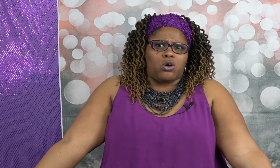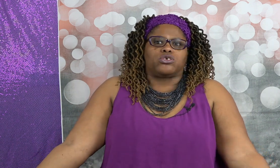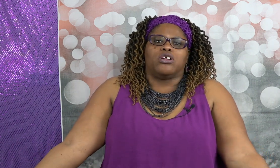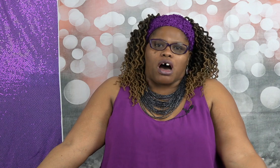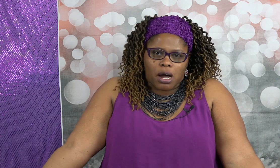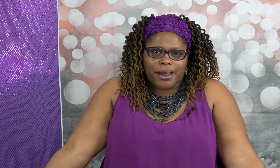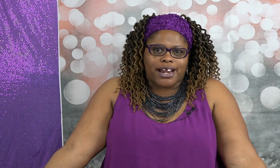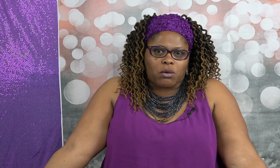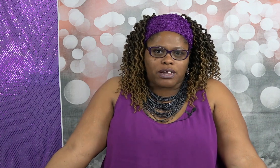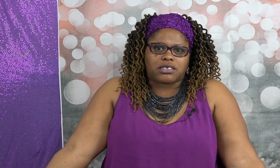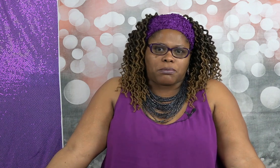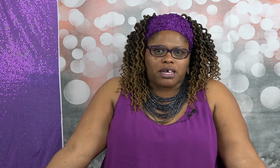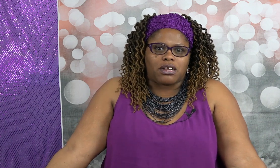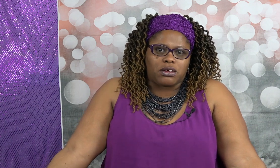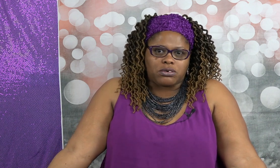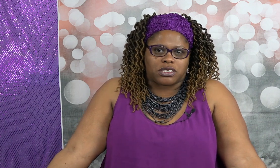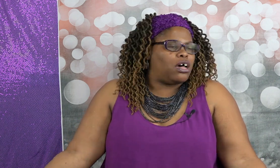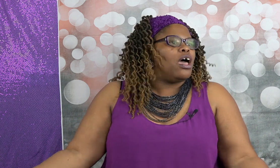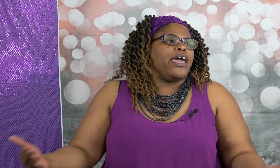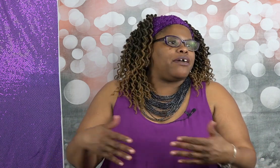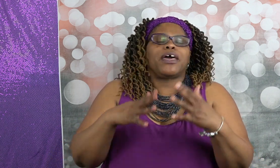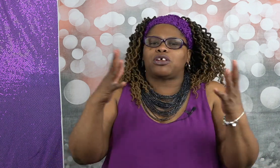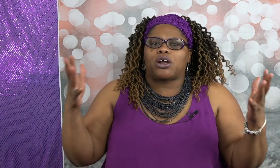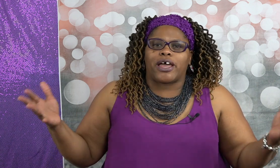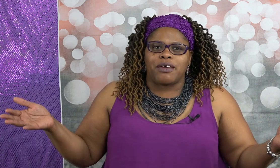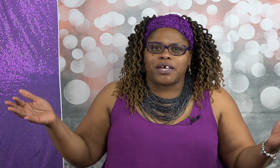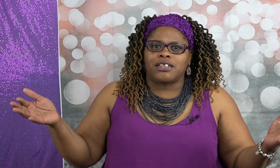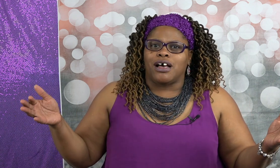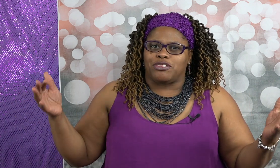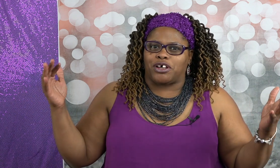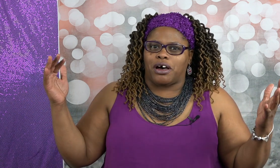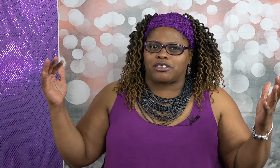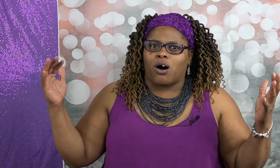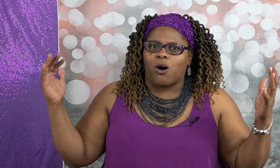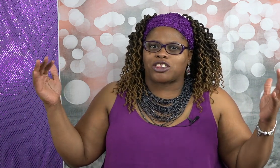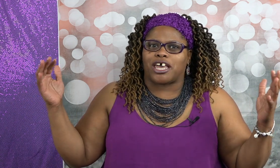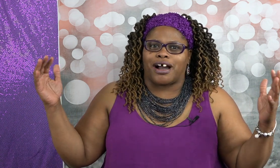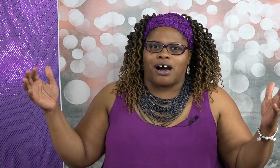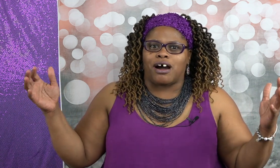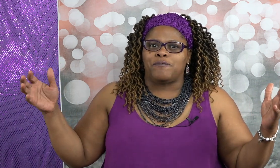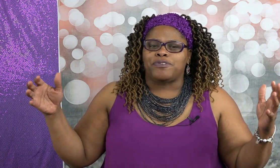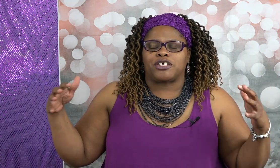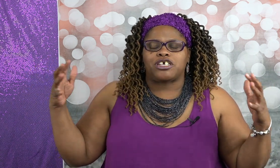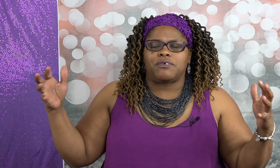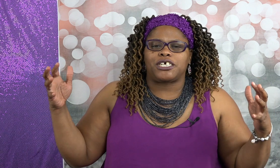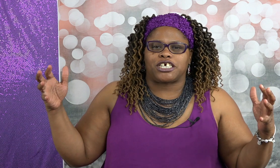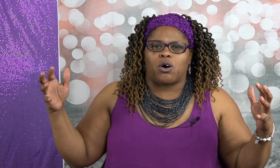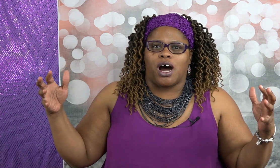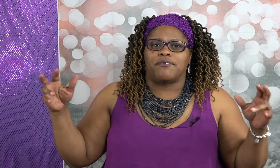nobody wants to be a loser even you know even the whole thing of the TV show of